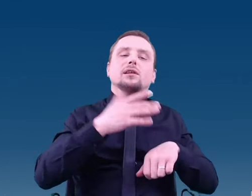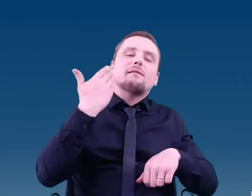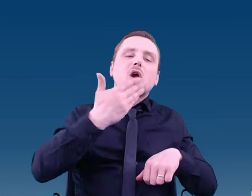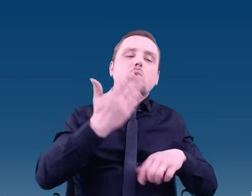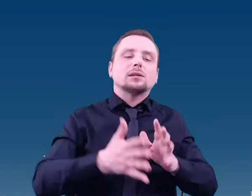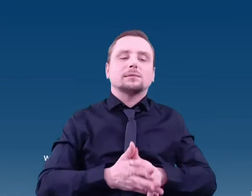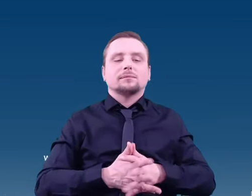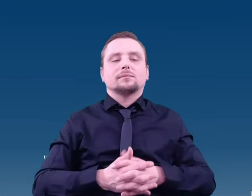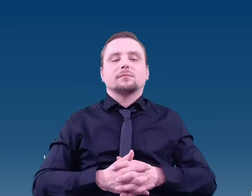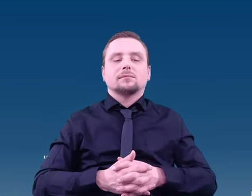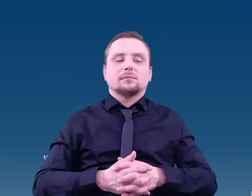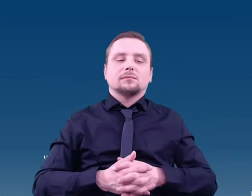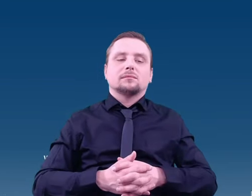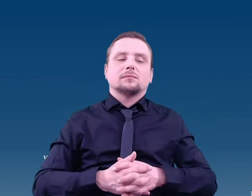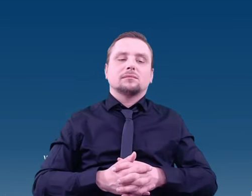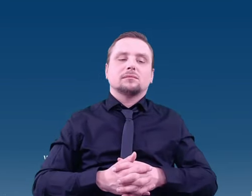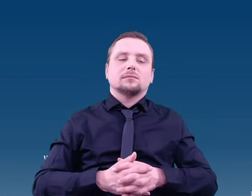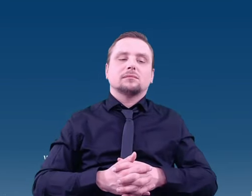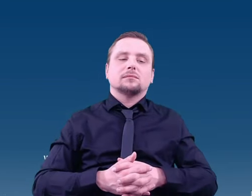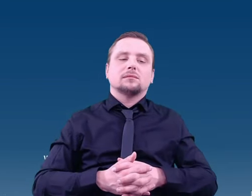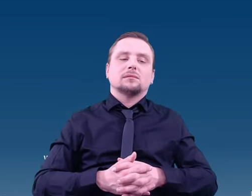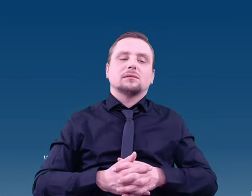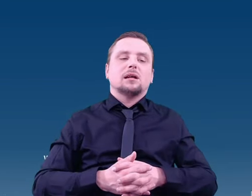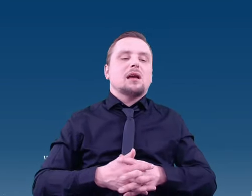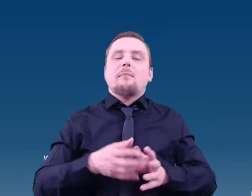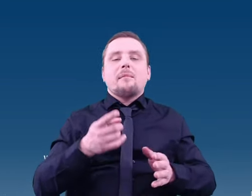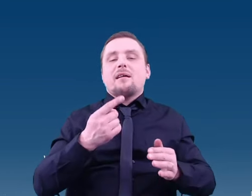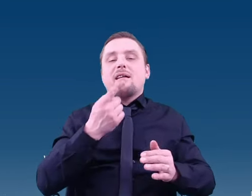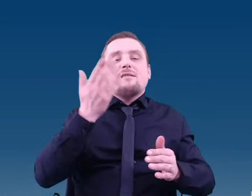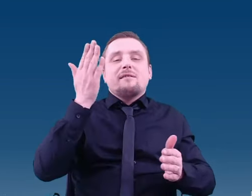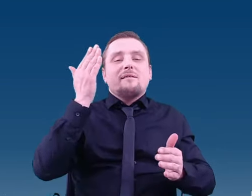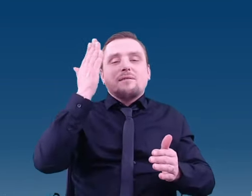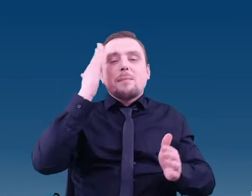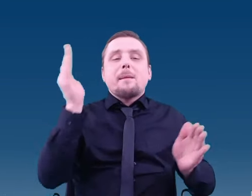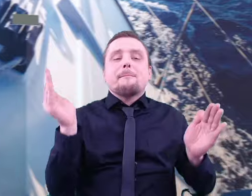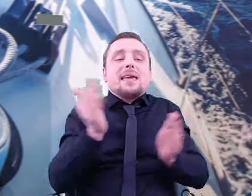we do not know where to search and what to search for,